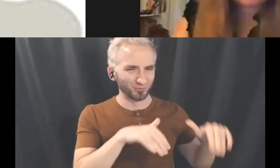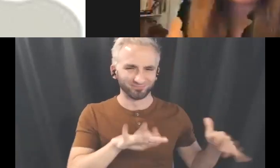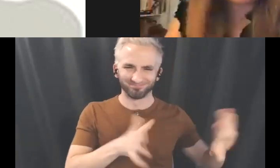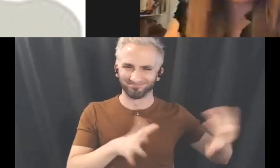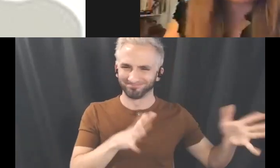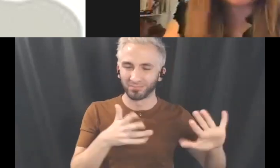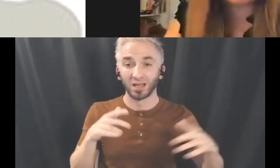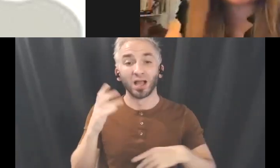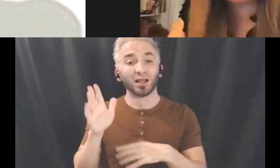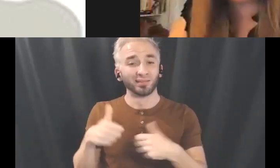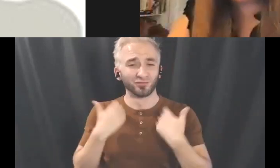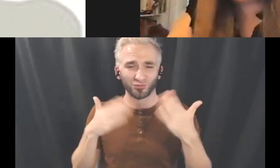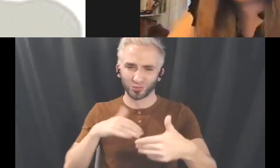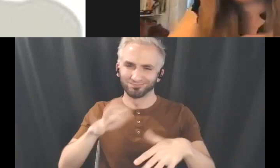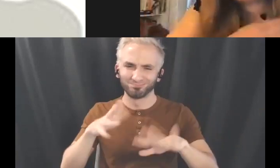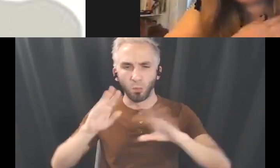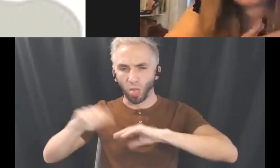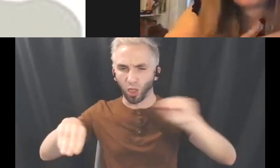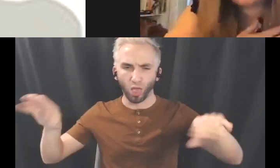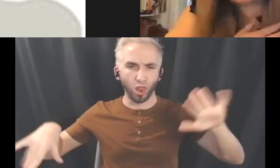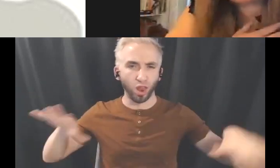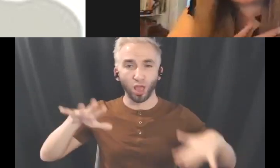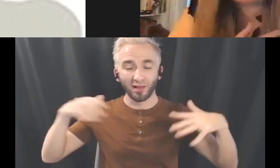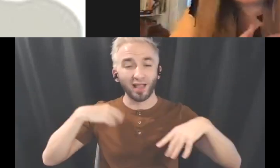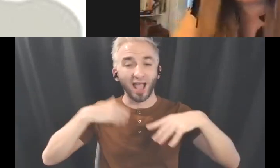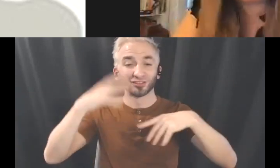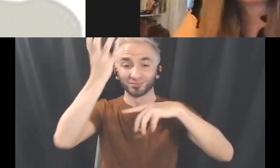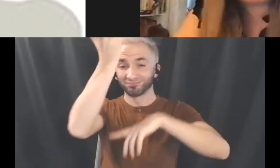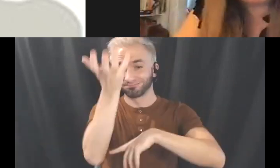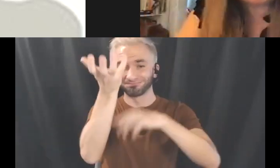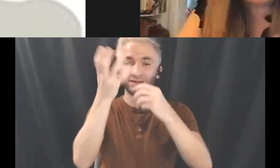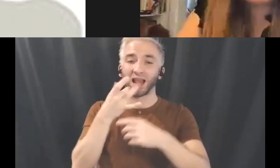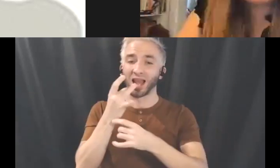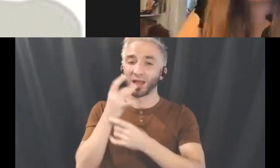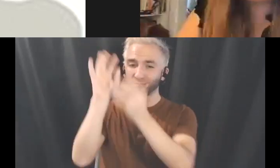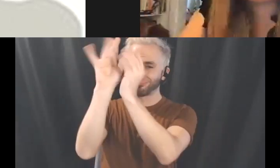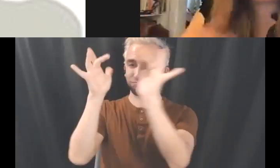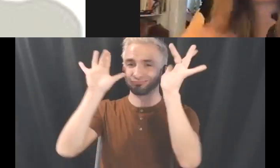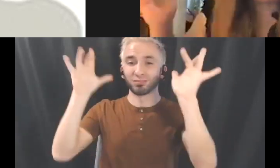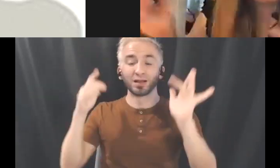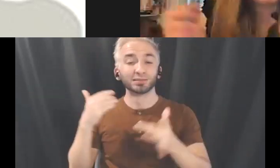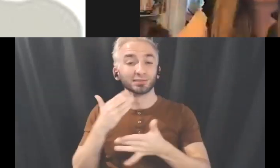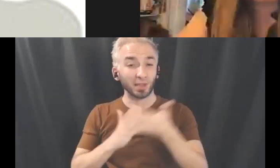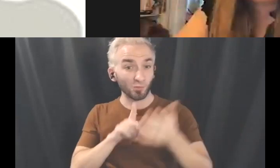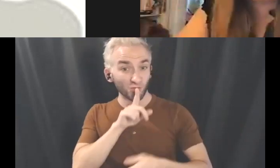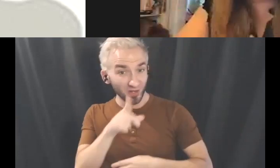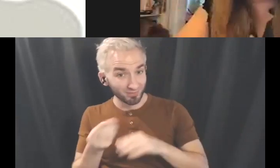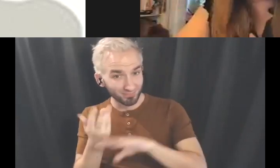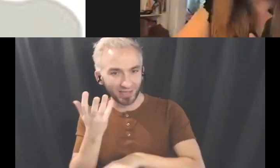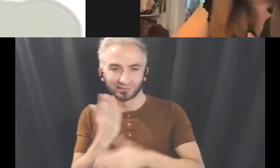It has a chandelier, it has both fake and real plants, behind me as well as a TV and bookshelves.